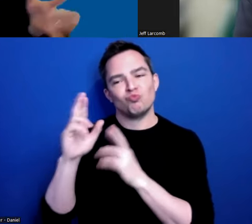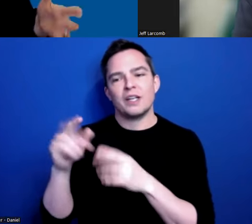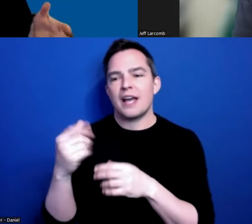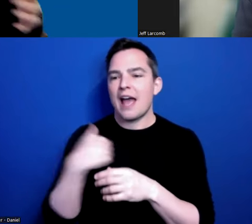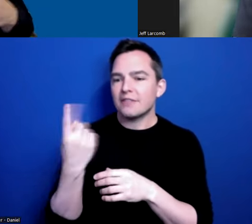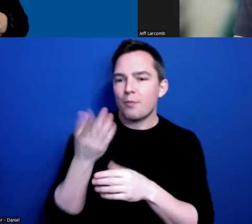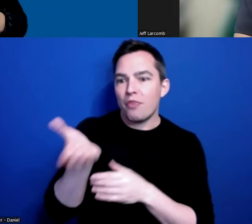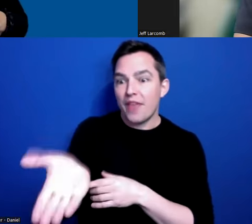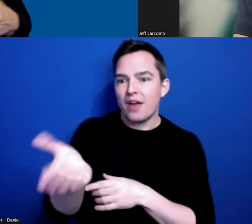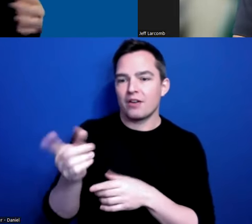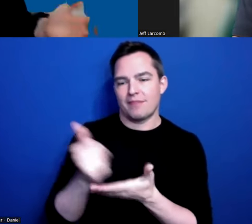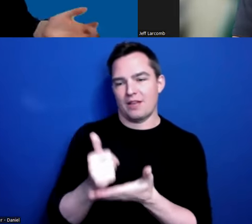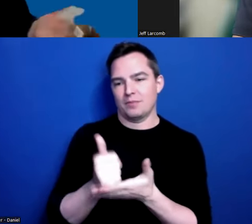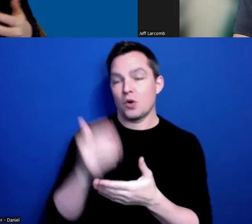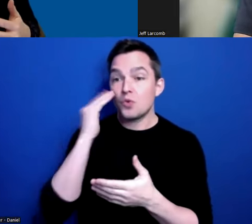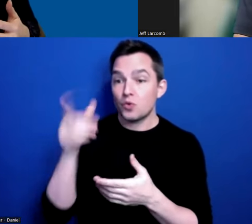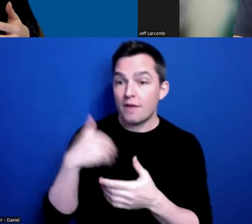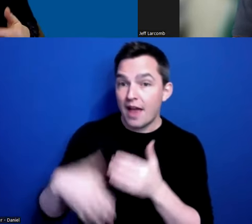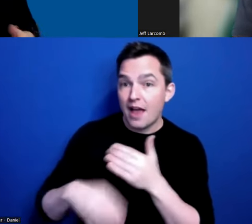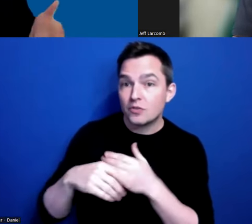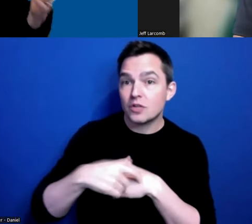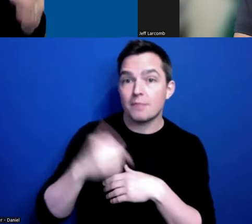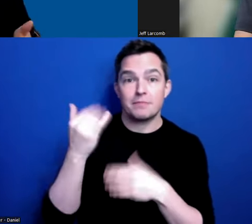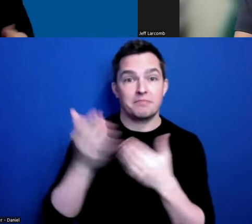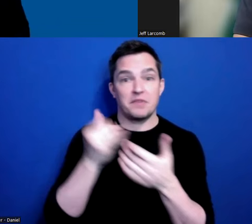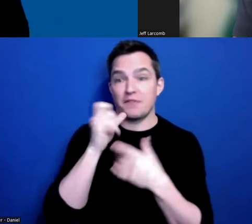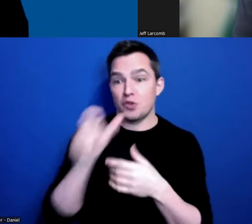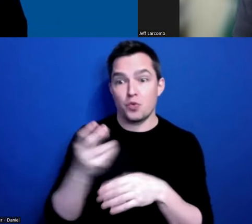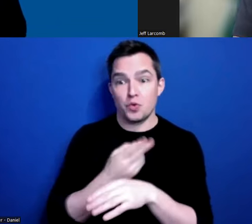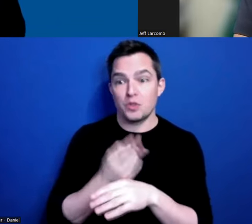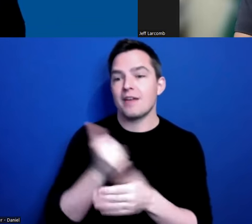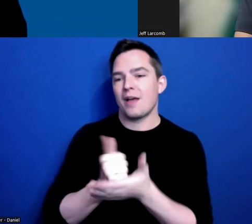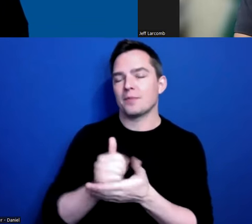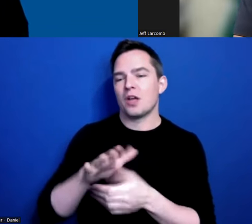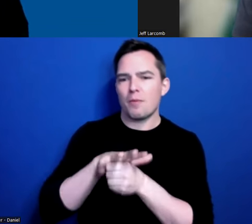knowing you have extra time - even if you never use it - helps take some of the pressure off.